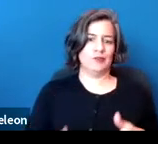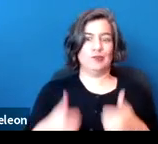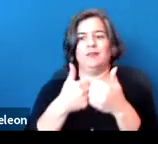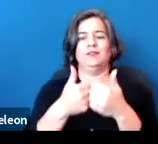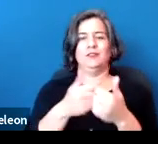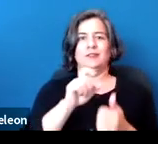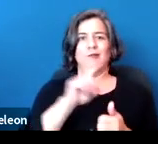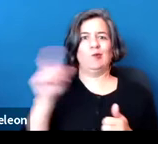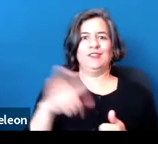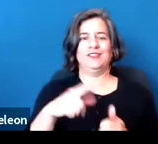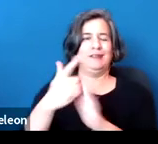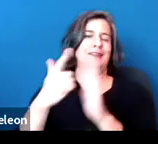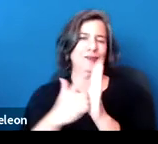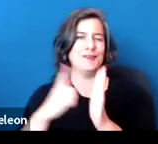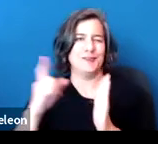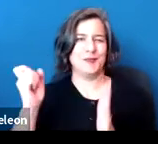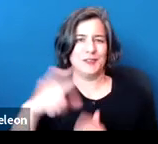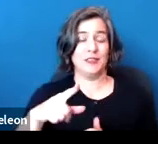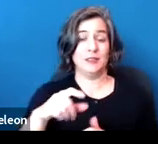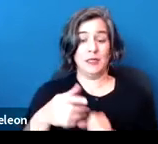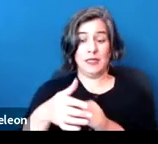of a legal question: Is COVID itself a disability?